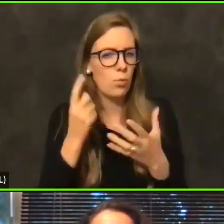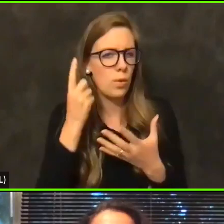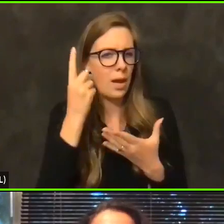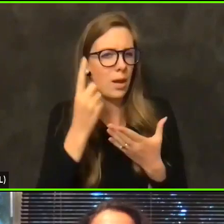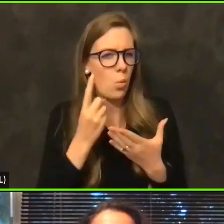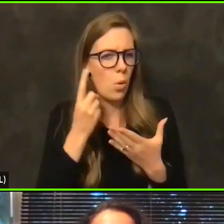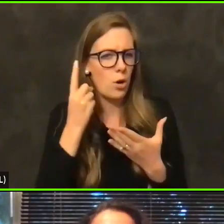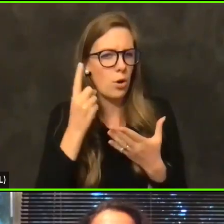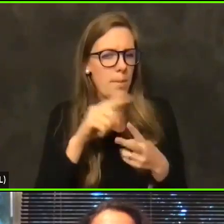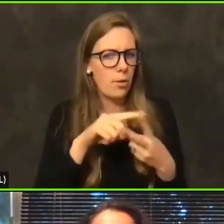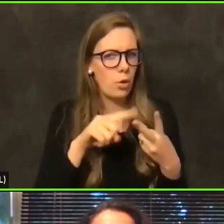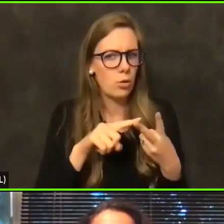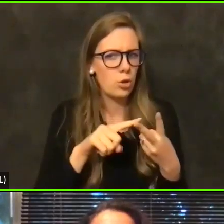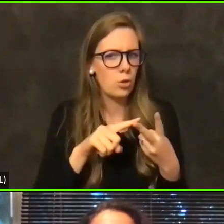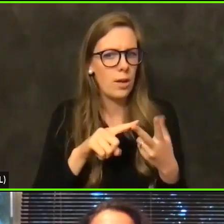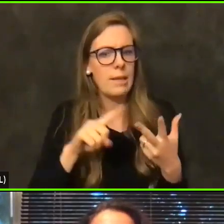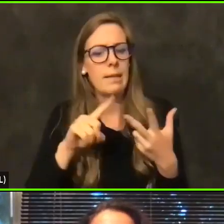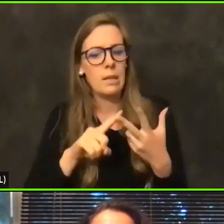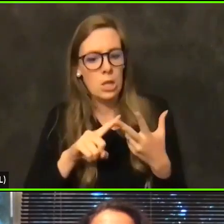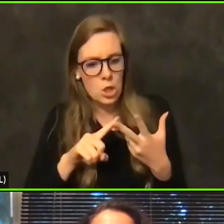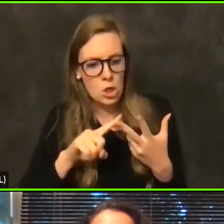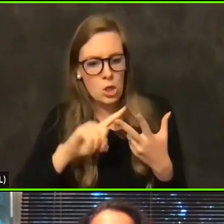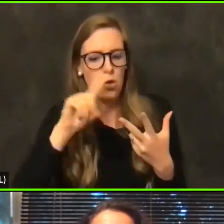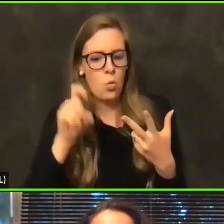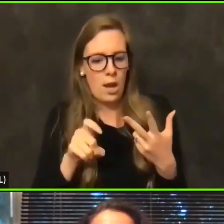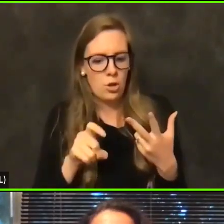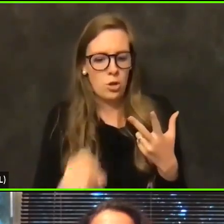And then the question that I think is on a lot of folks mind, when do we get to sixty